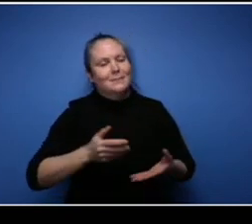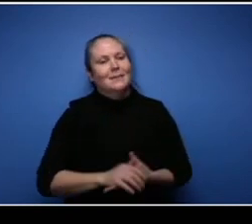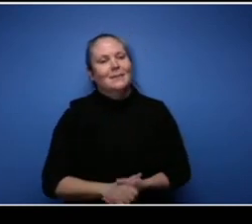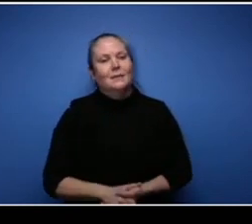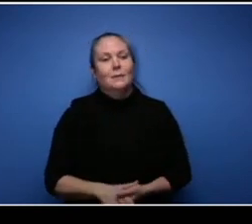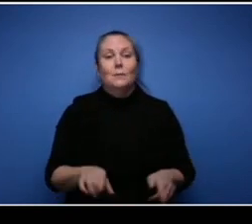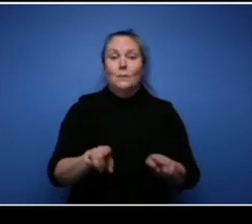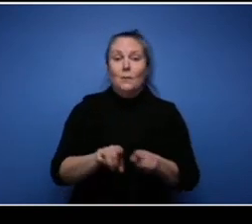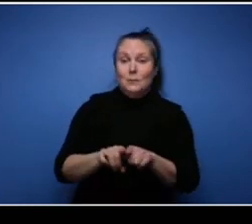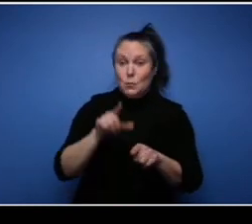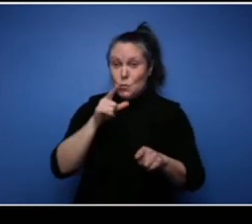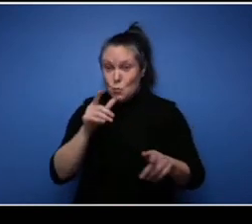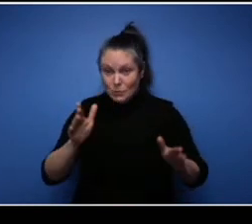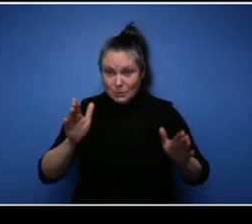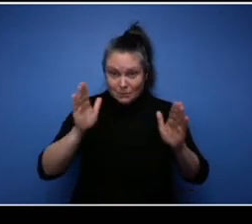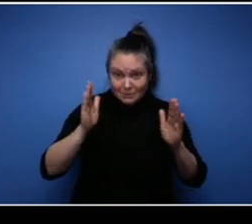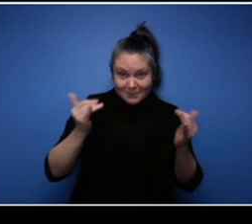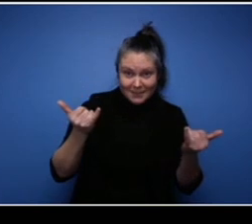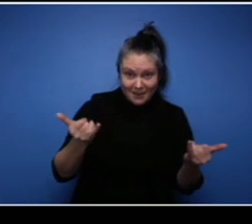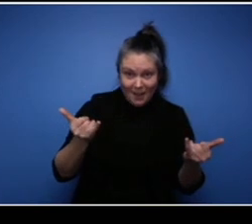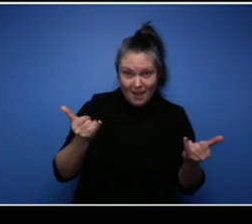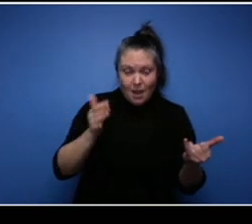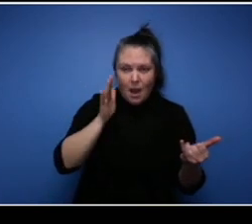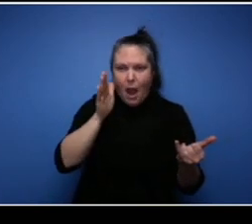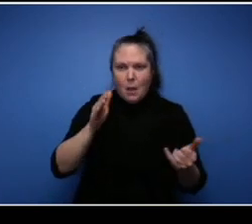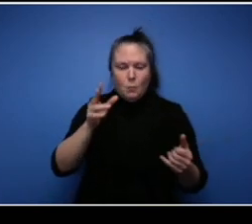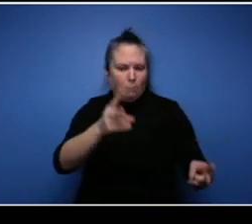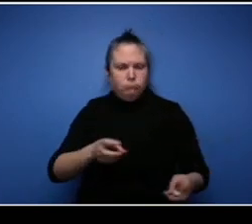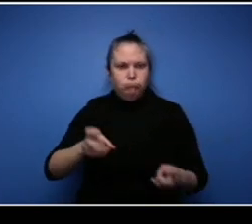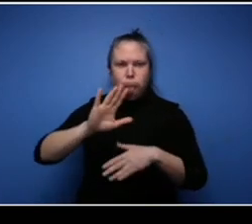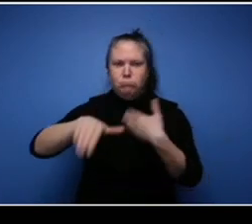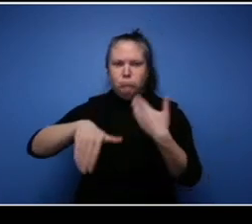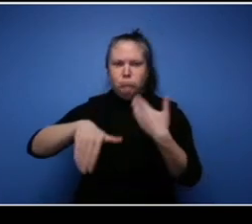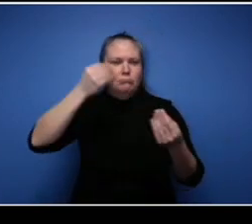posting all of this contact information down so you don't have to be writing it all down